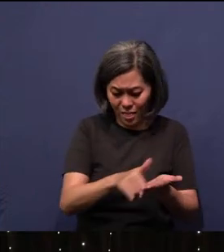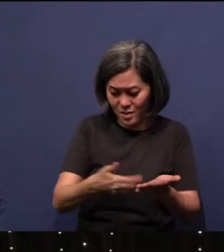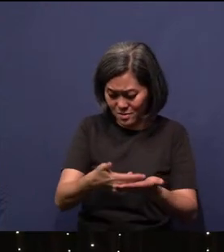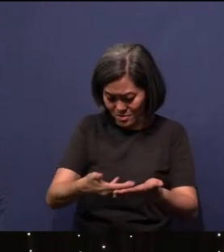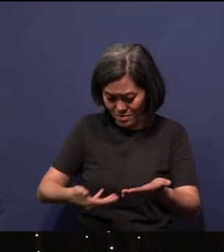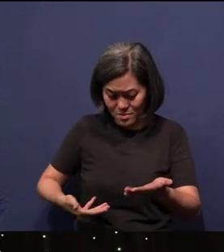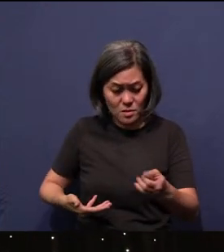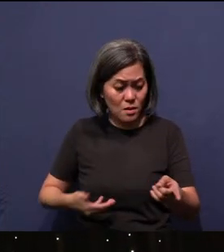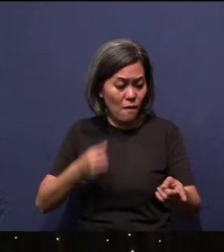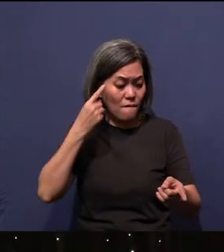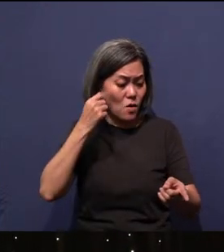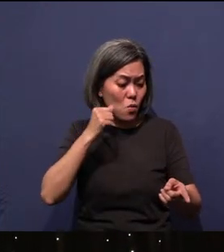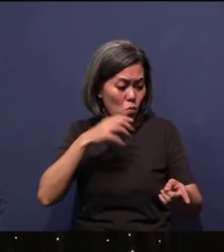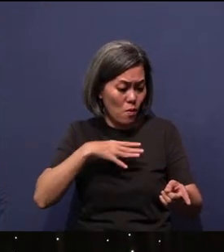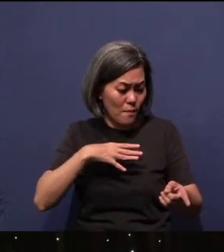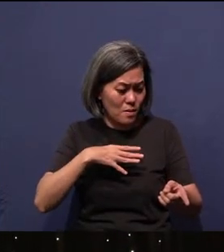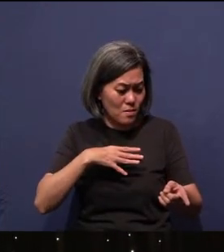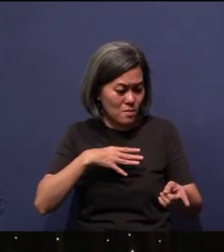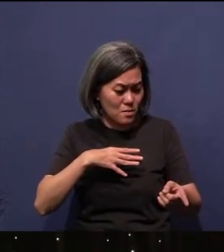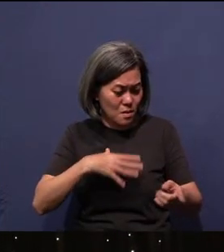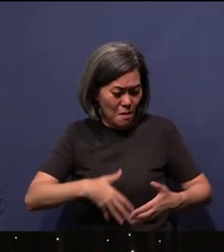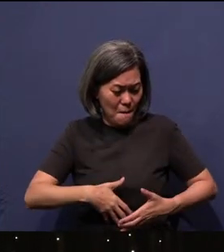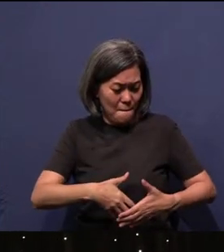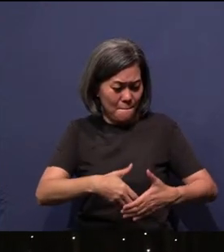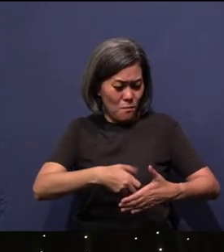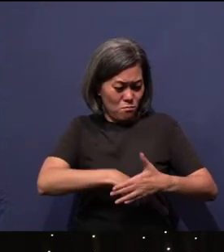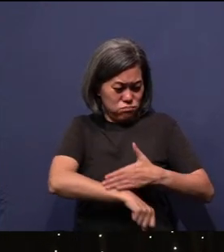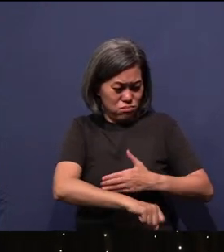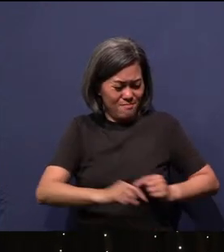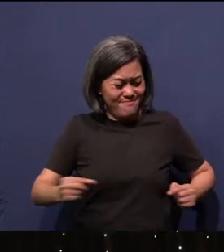woman, I will make your pains in childbearing very severe.